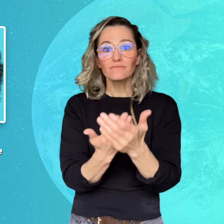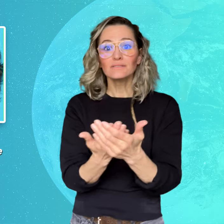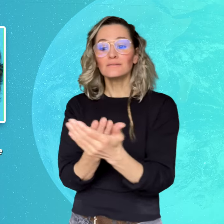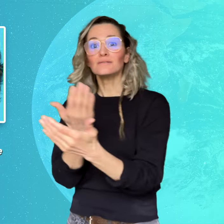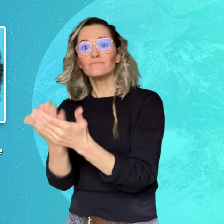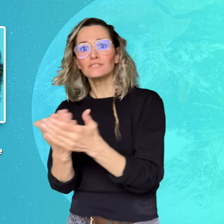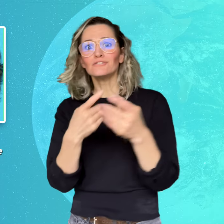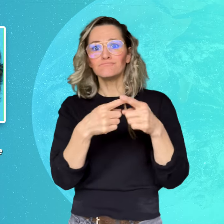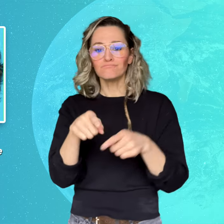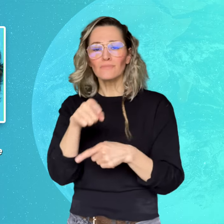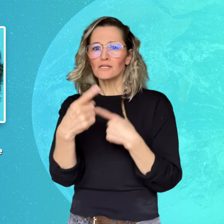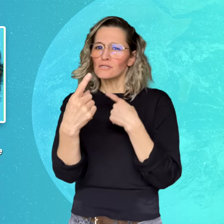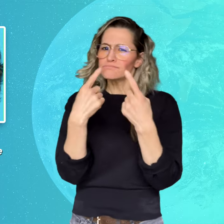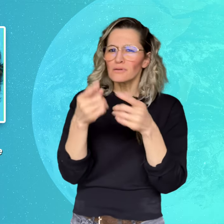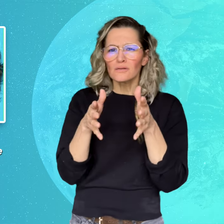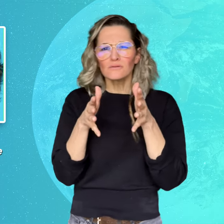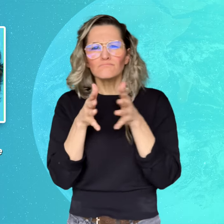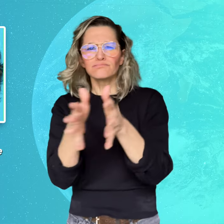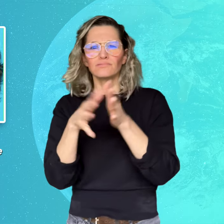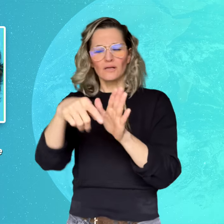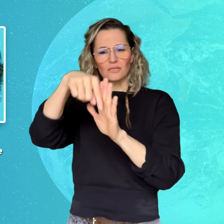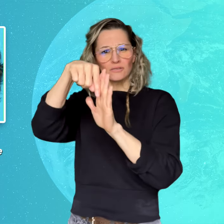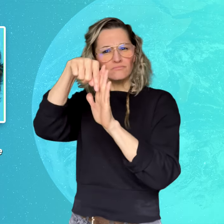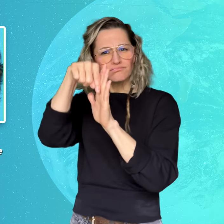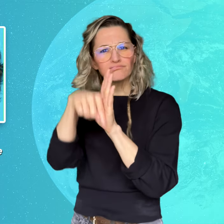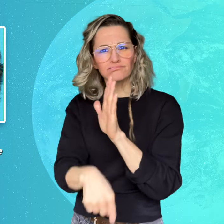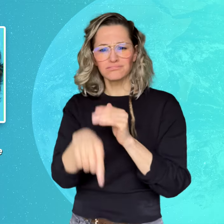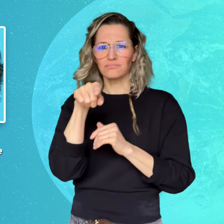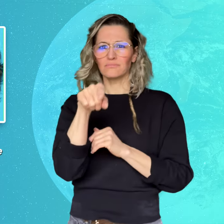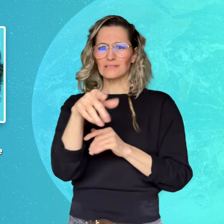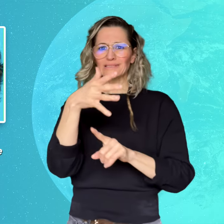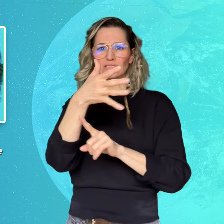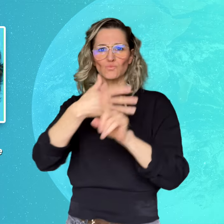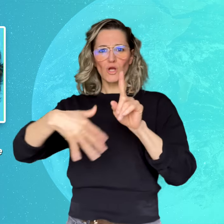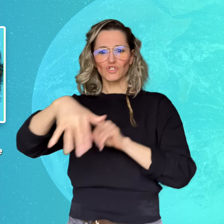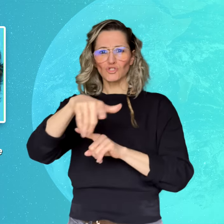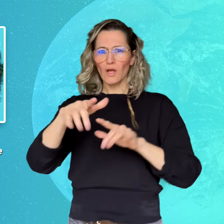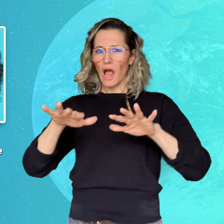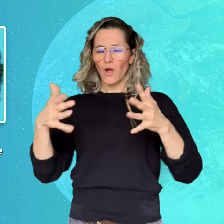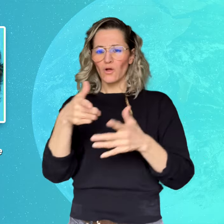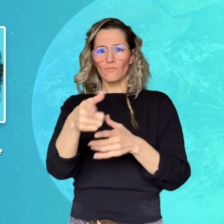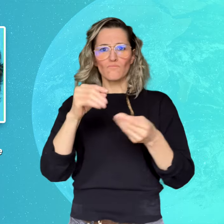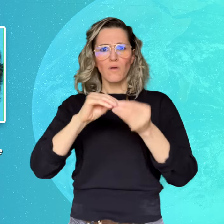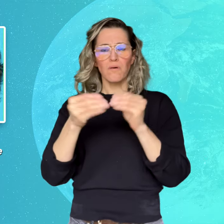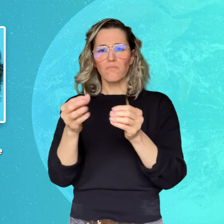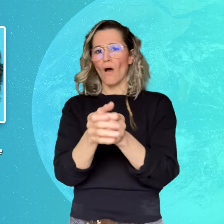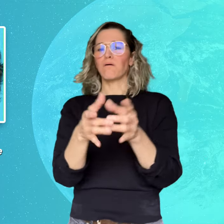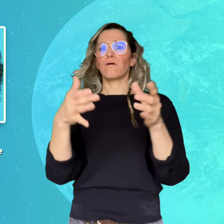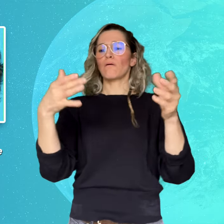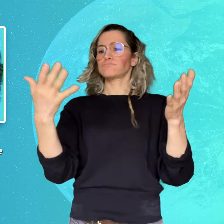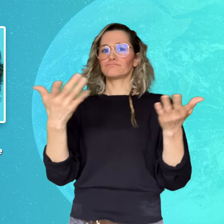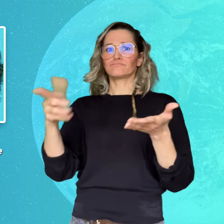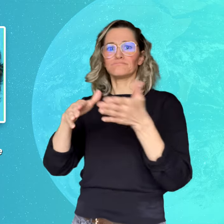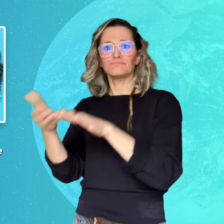in ways that may not align with Fisher’s side of the story.